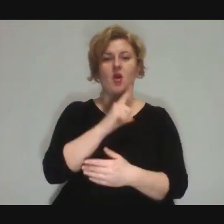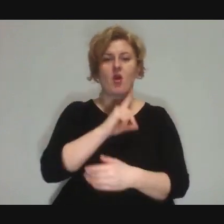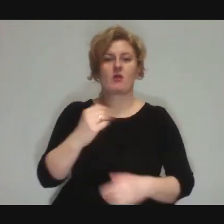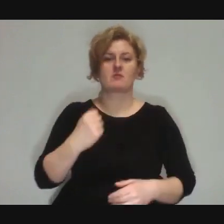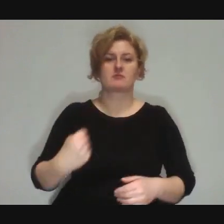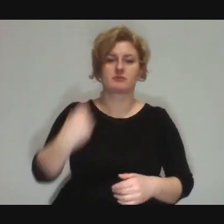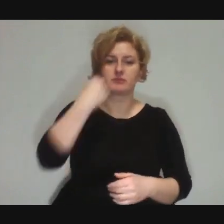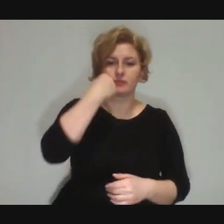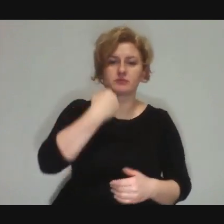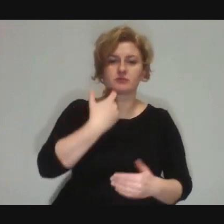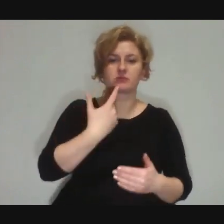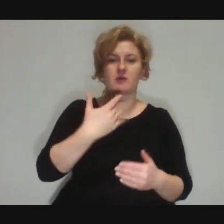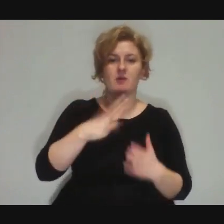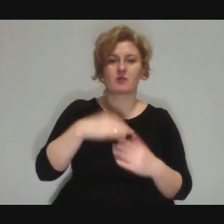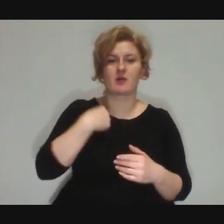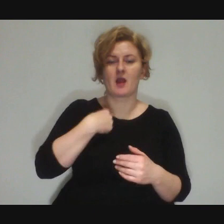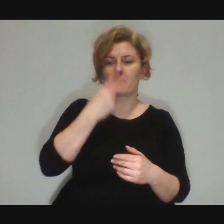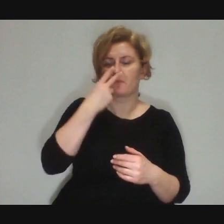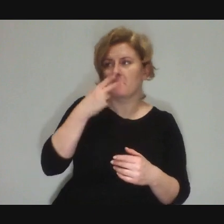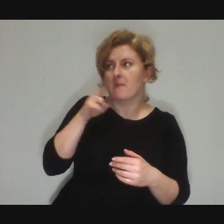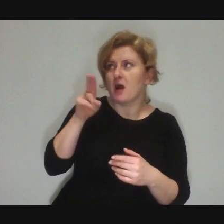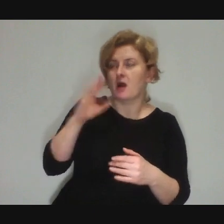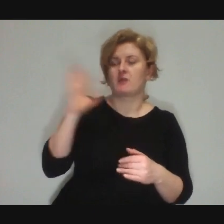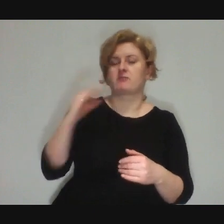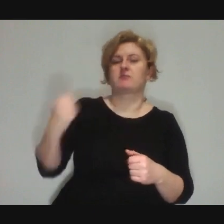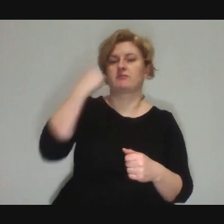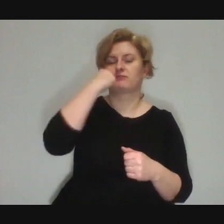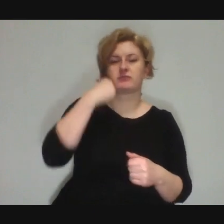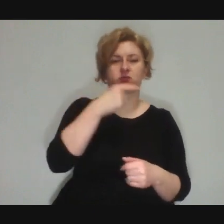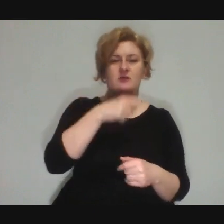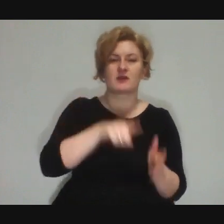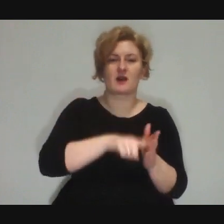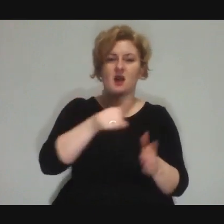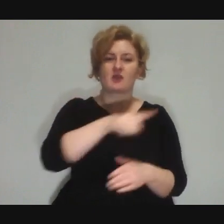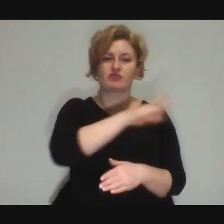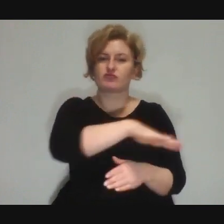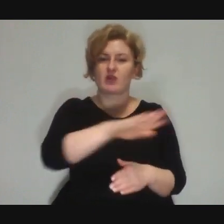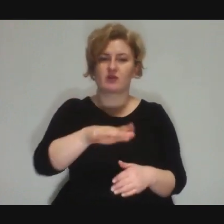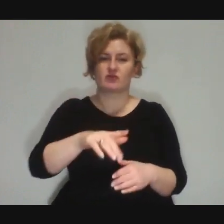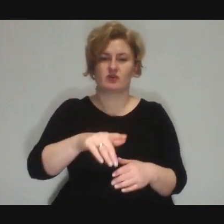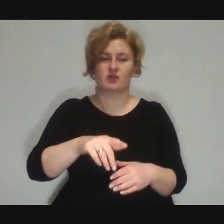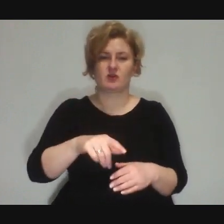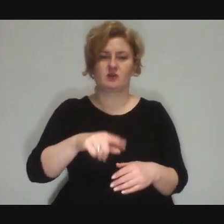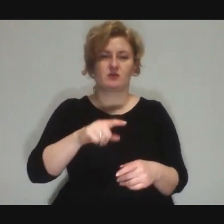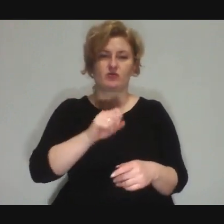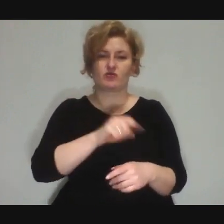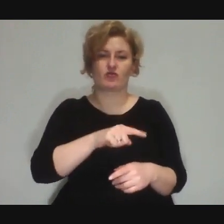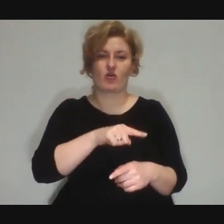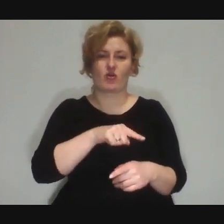they looked at someone the wrong way and it just happens. So why should it be any different in circus classes?